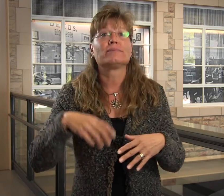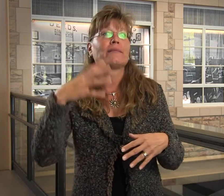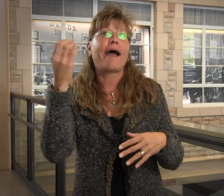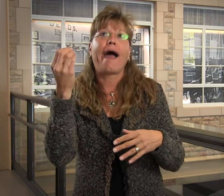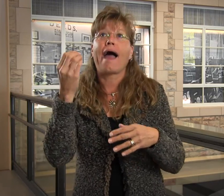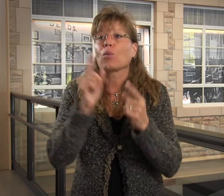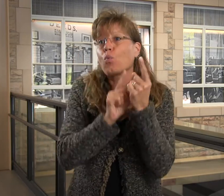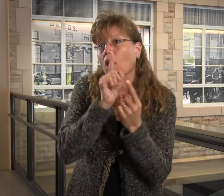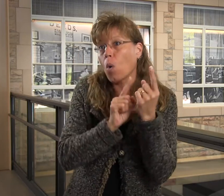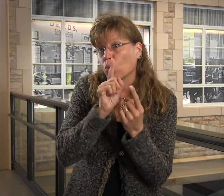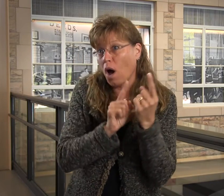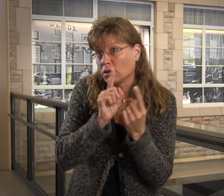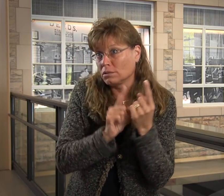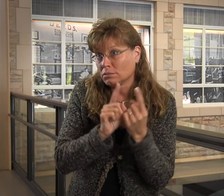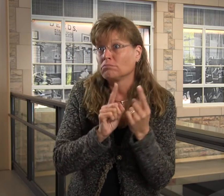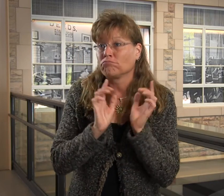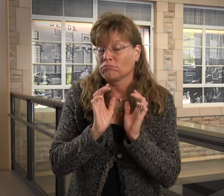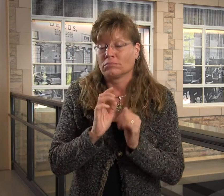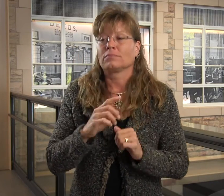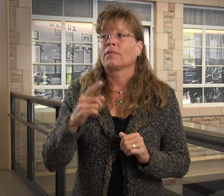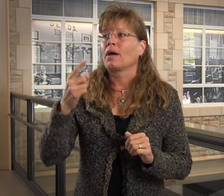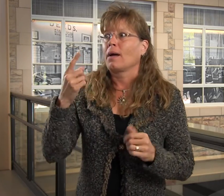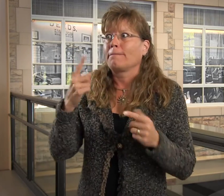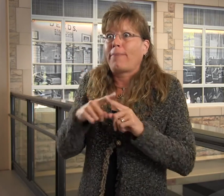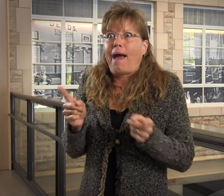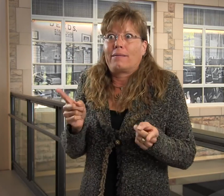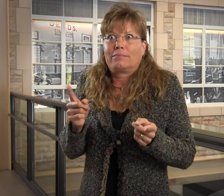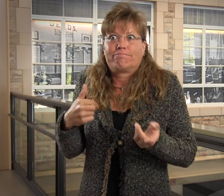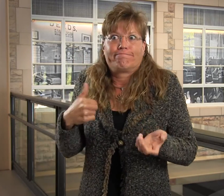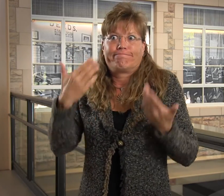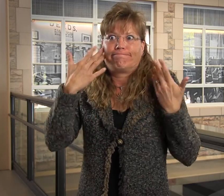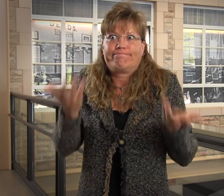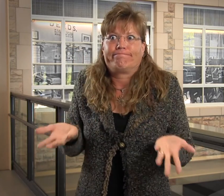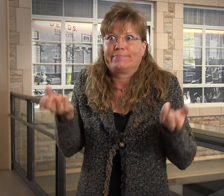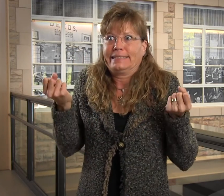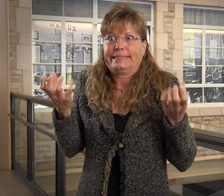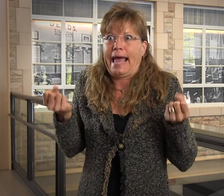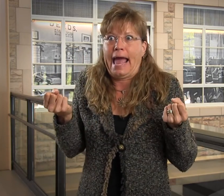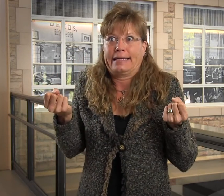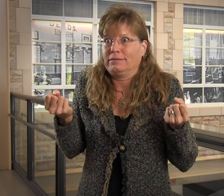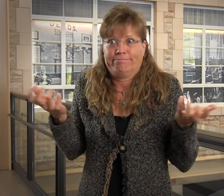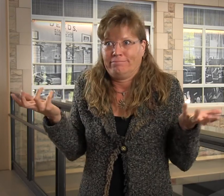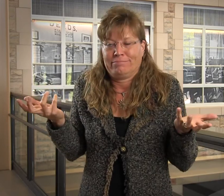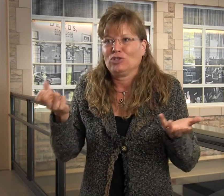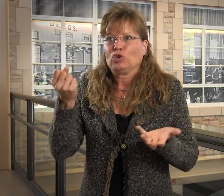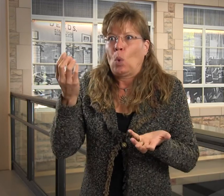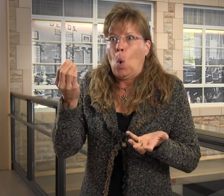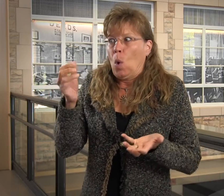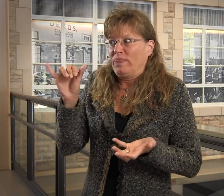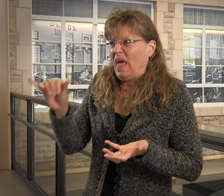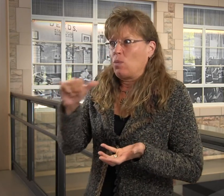They have one-on-one sessions. But again, I wasn't signing at that point,